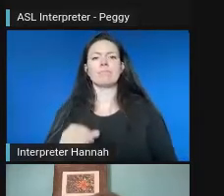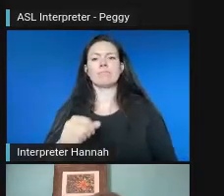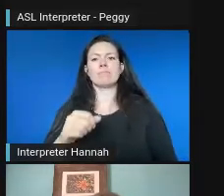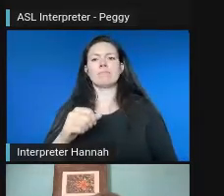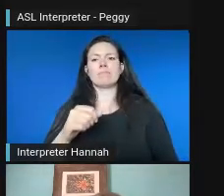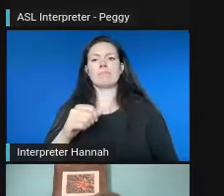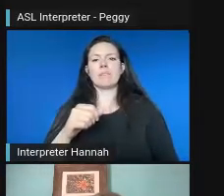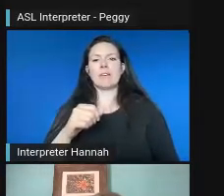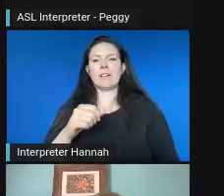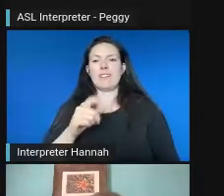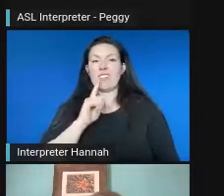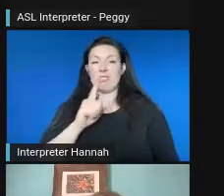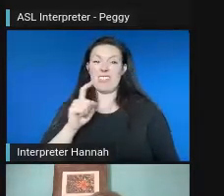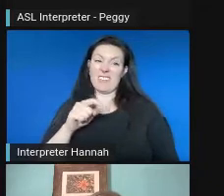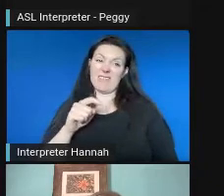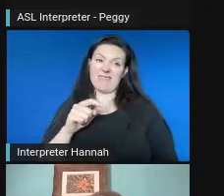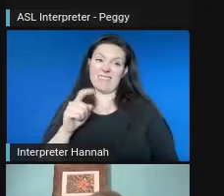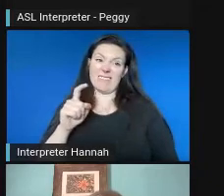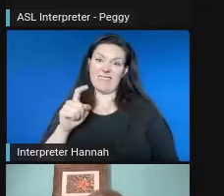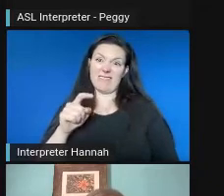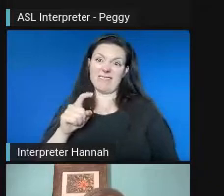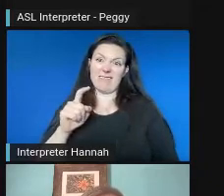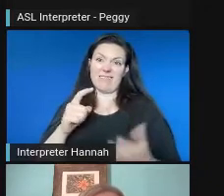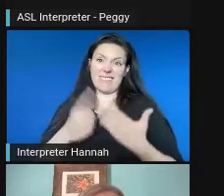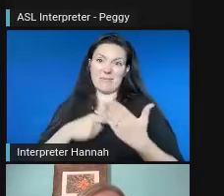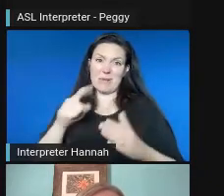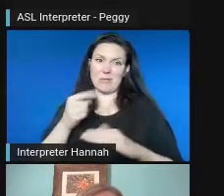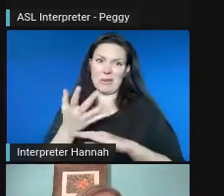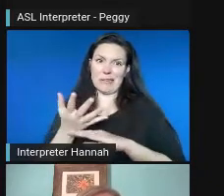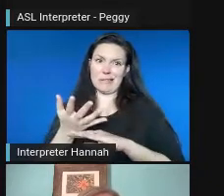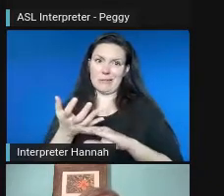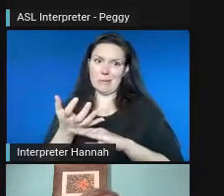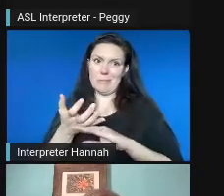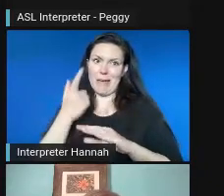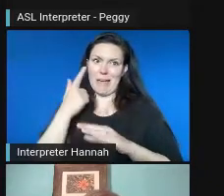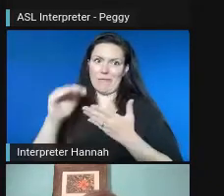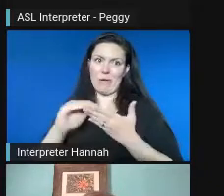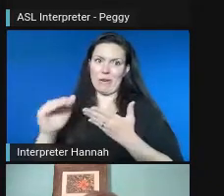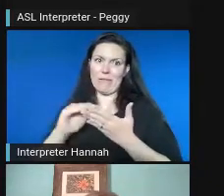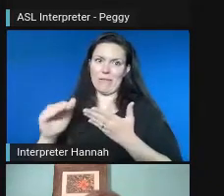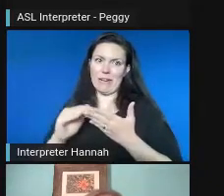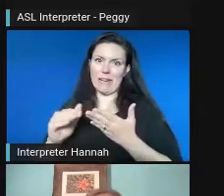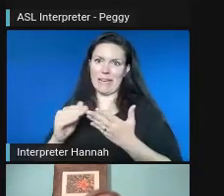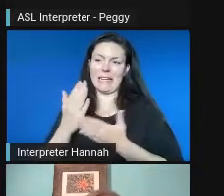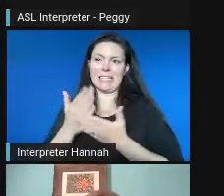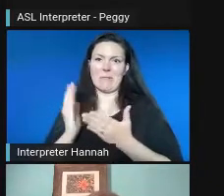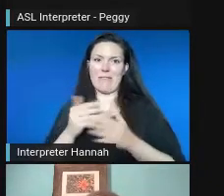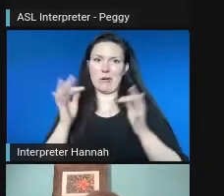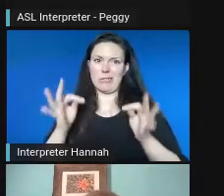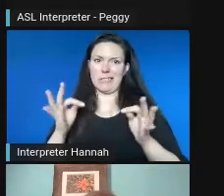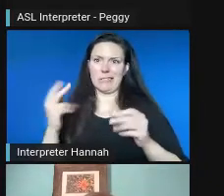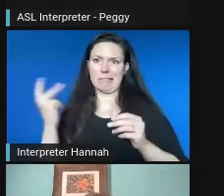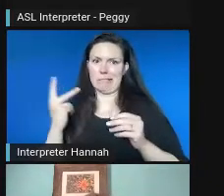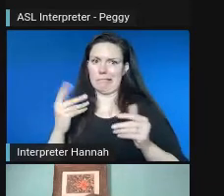forgiveness a little bit with some of this and just doing it. And thankfully